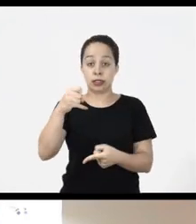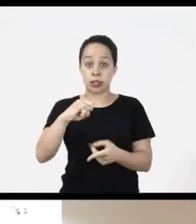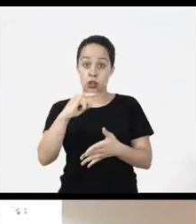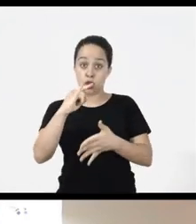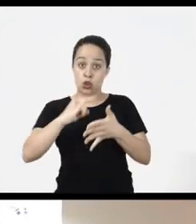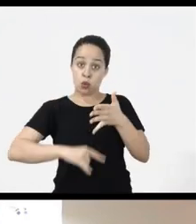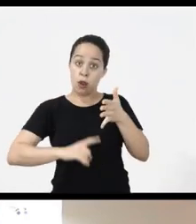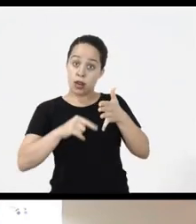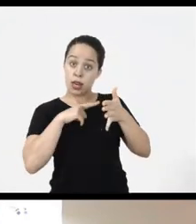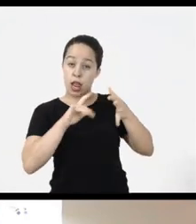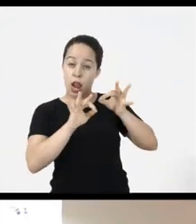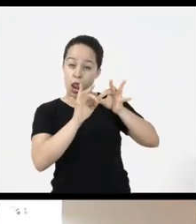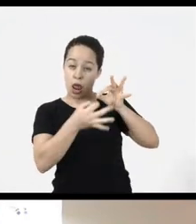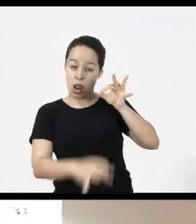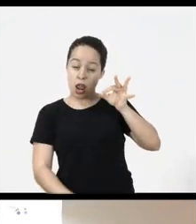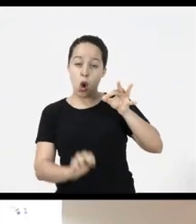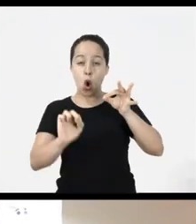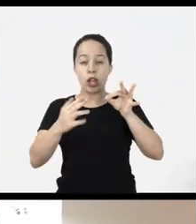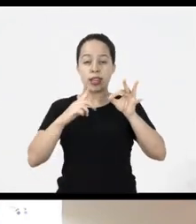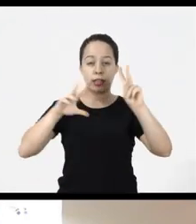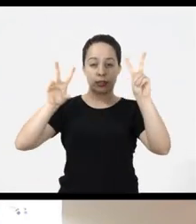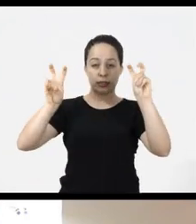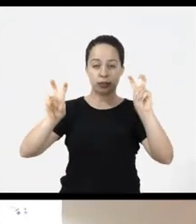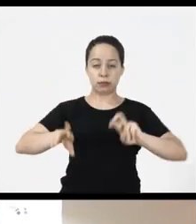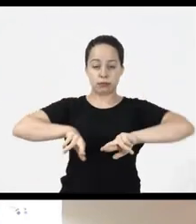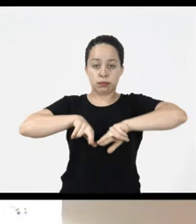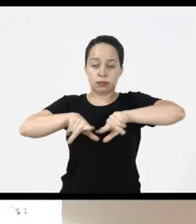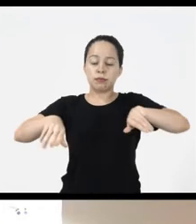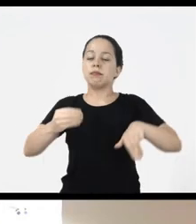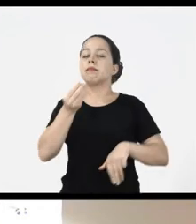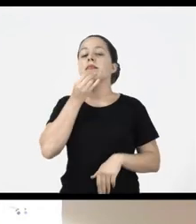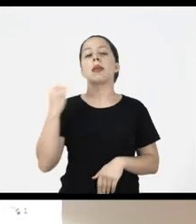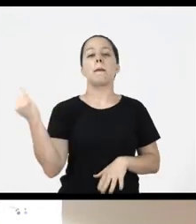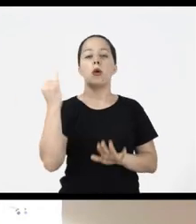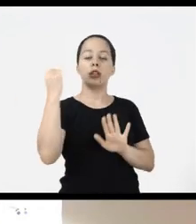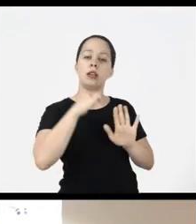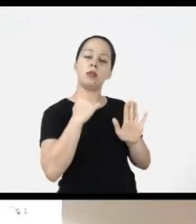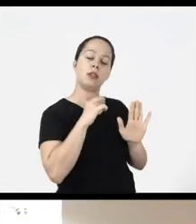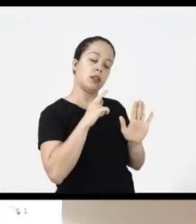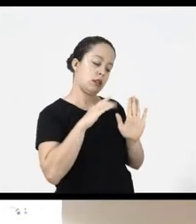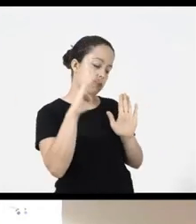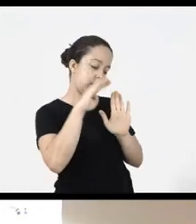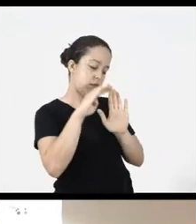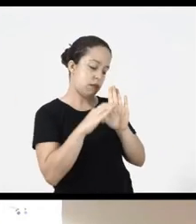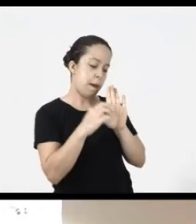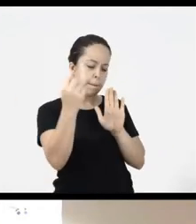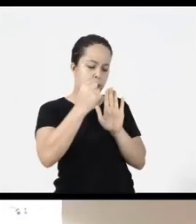in the case of a long document it has several titles rtant i have summary